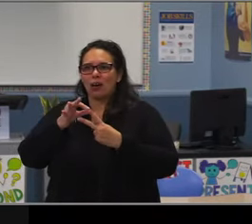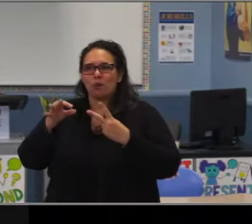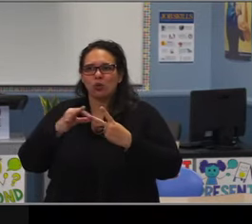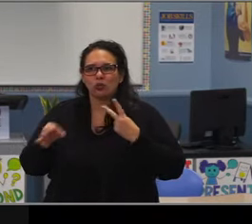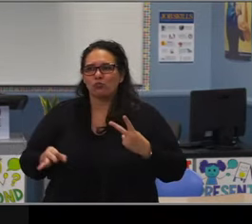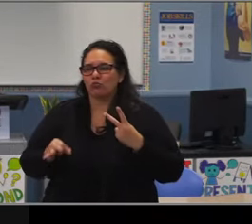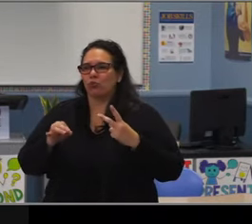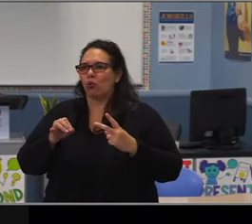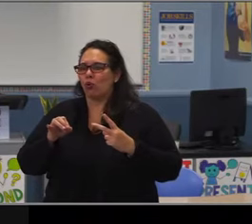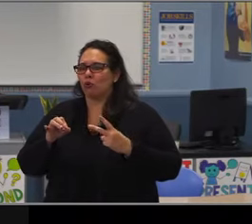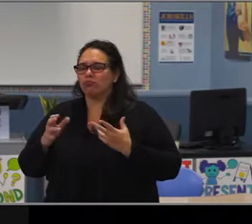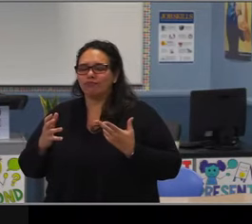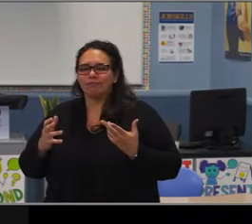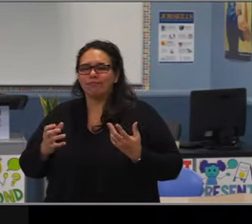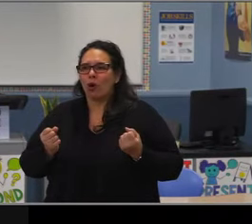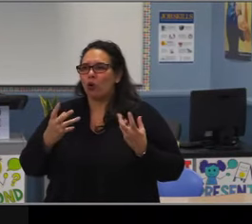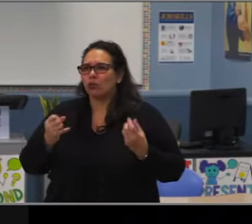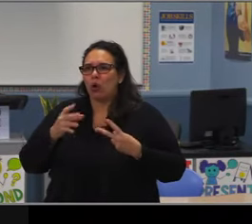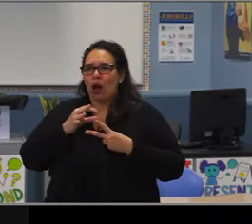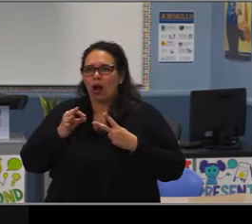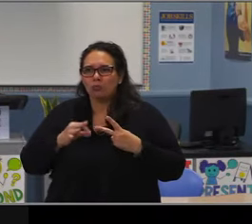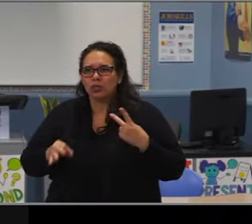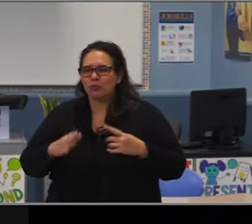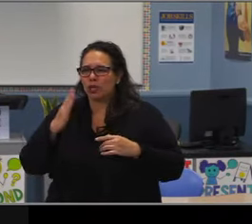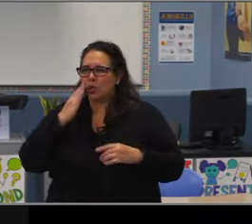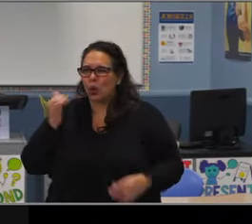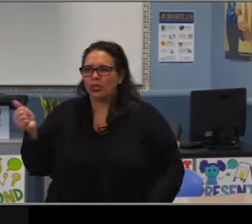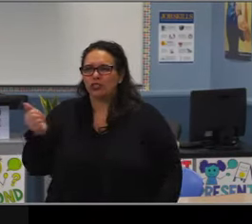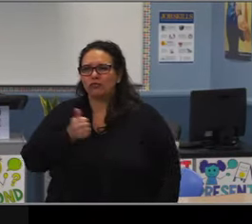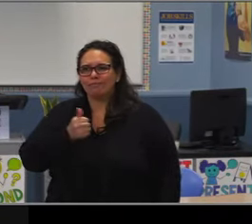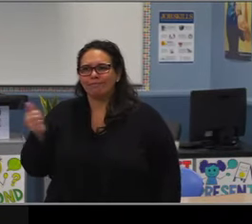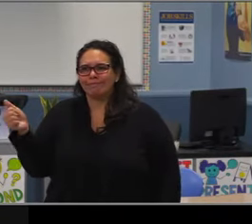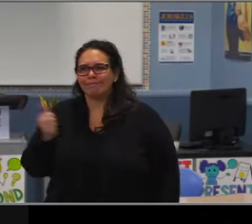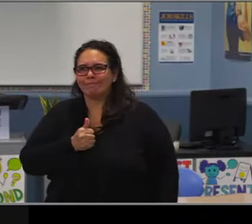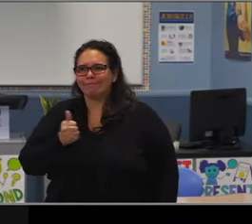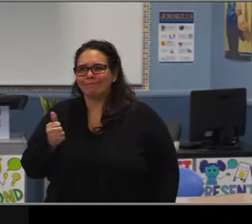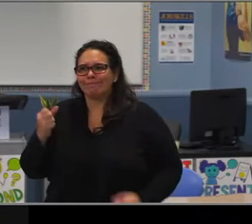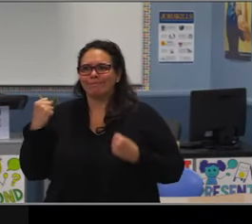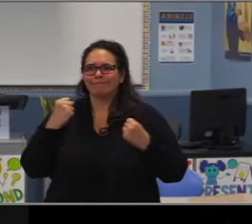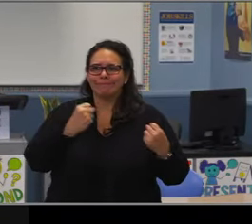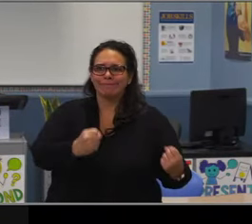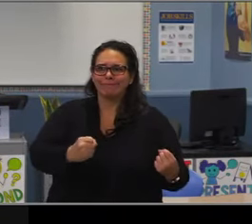No. In that case, thank you very much. Very comprehensive presentations